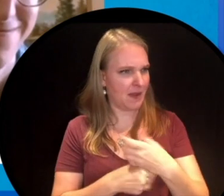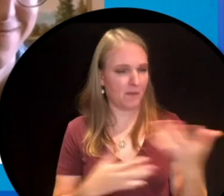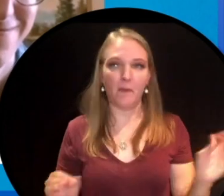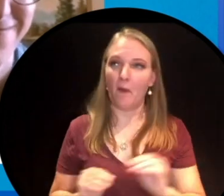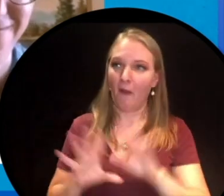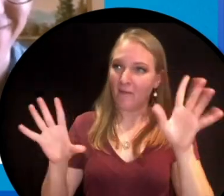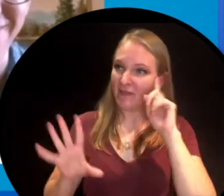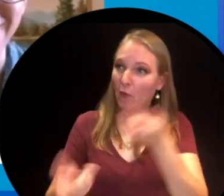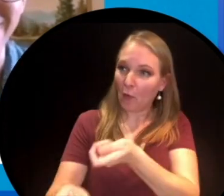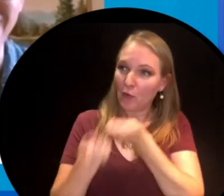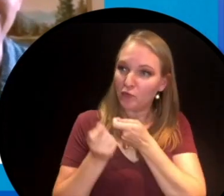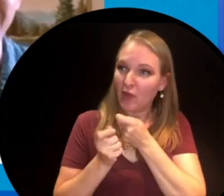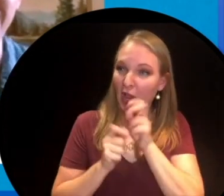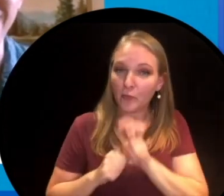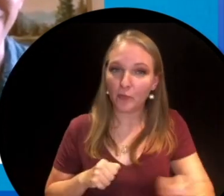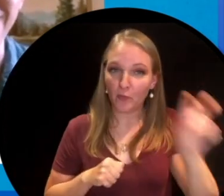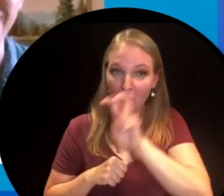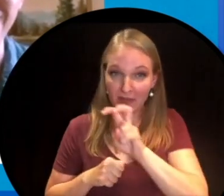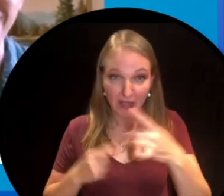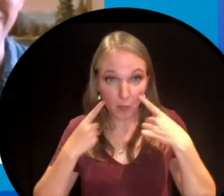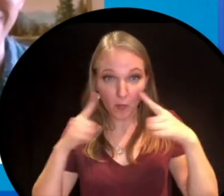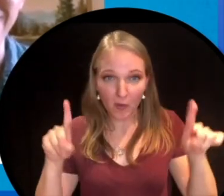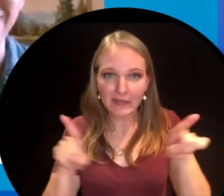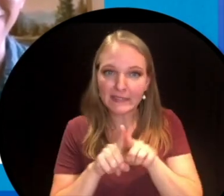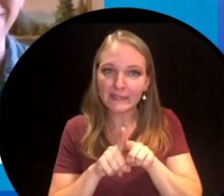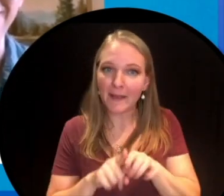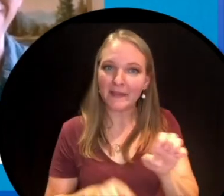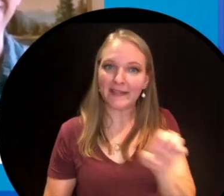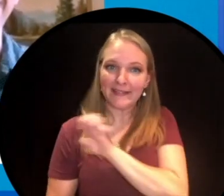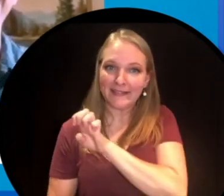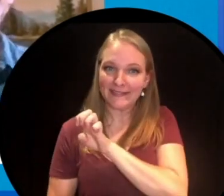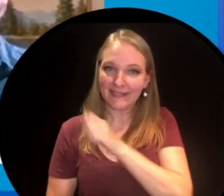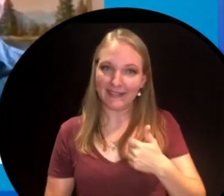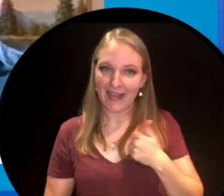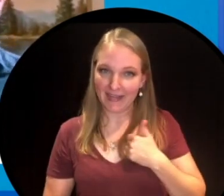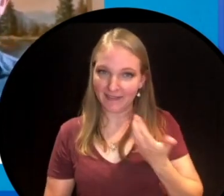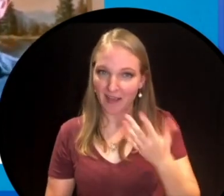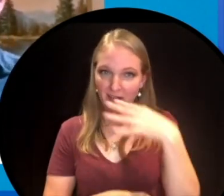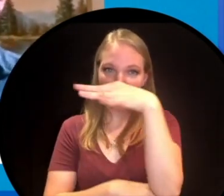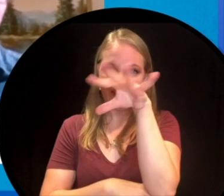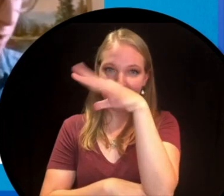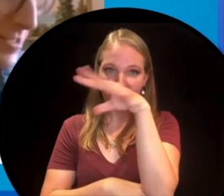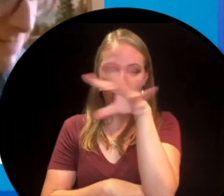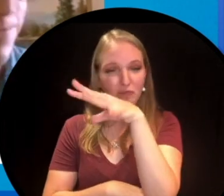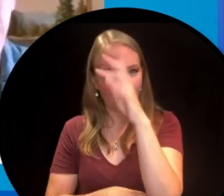well obviously to attract tourists and it works too. Just like down in the maritimes of course.